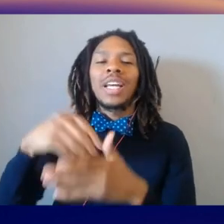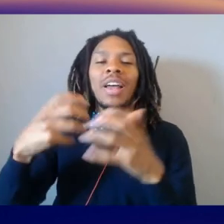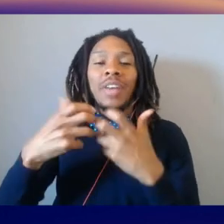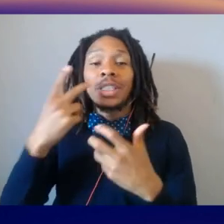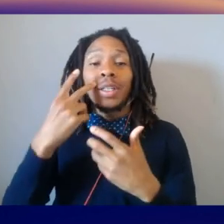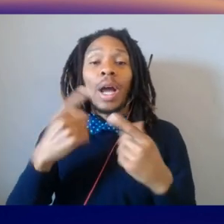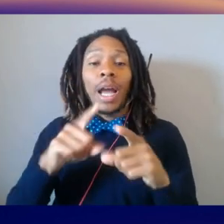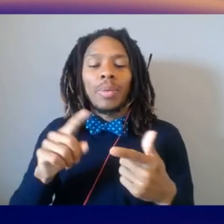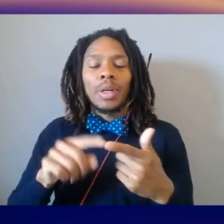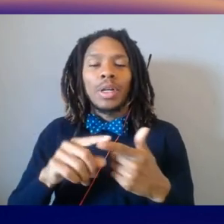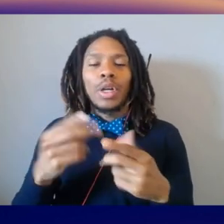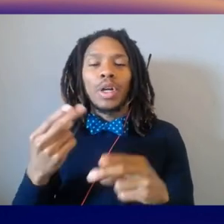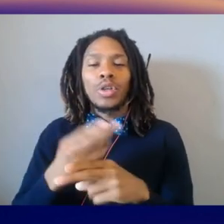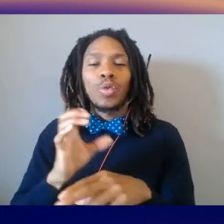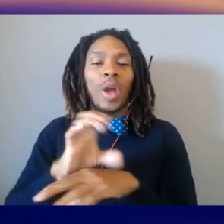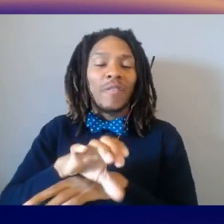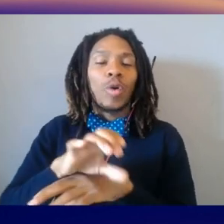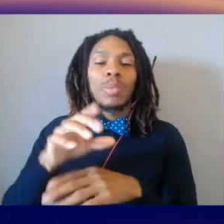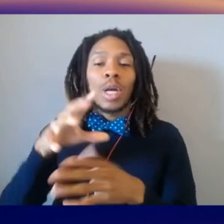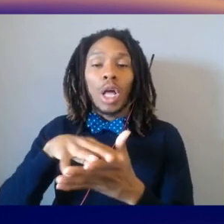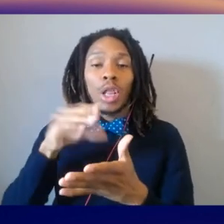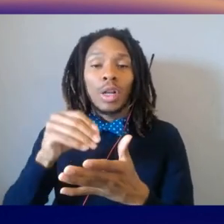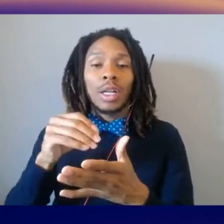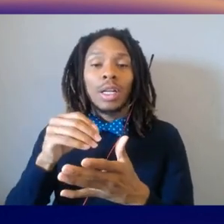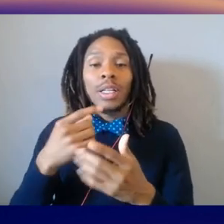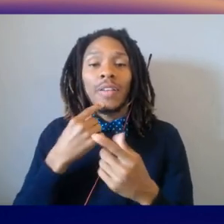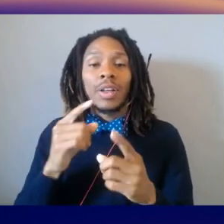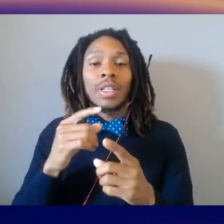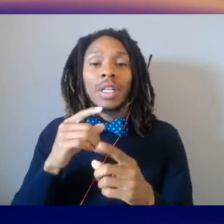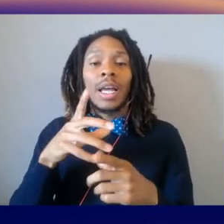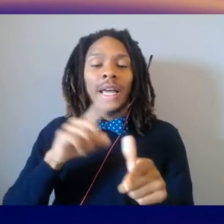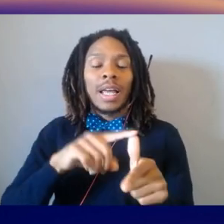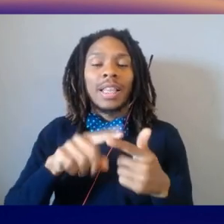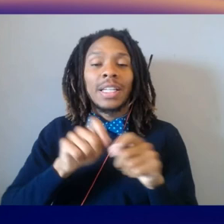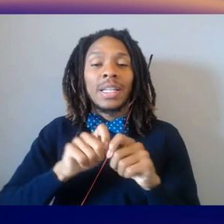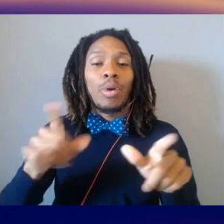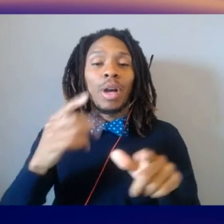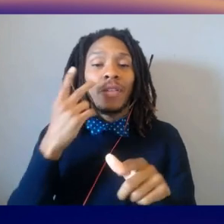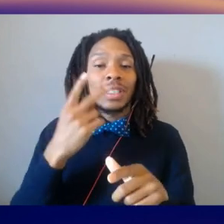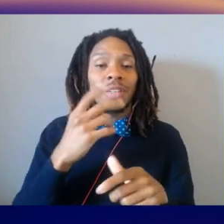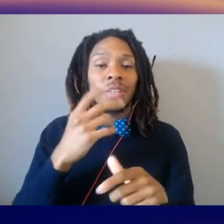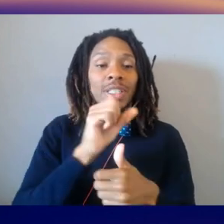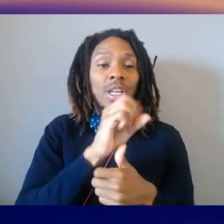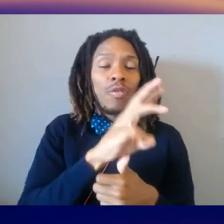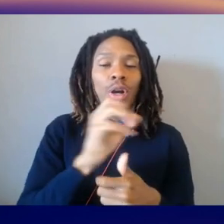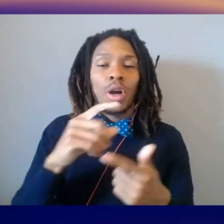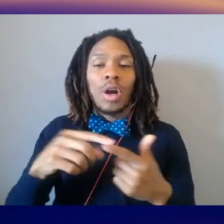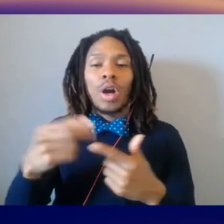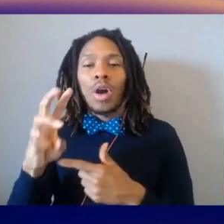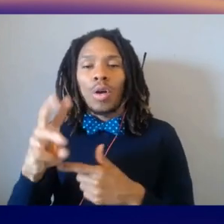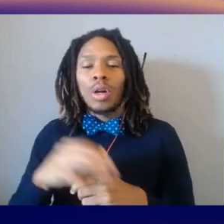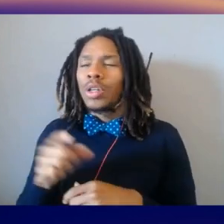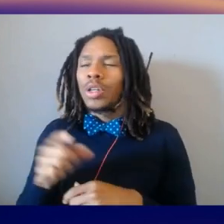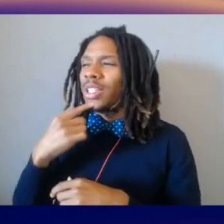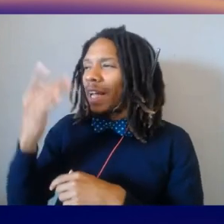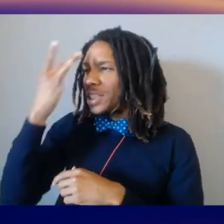and then deploy it, whether it's software or hardware. And from an education perspective, like smart campuses, right? So if you're a student,